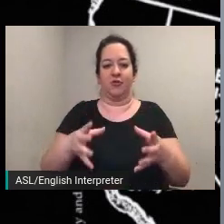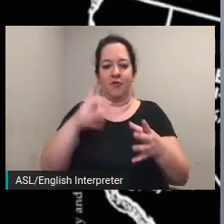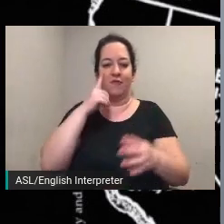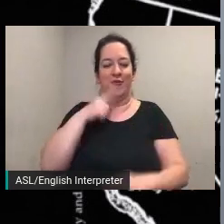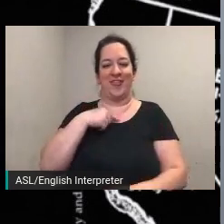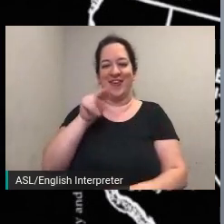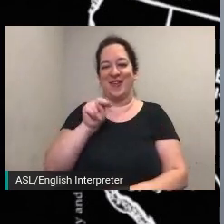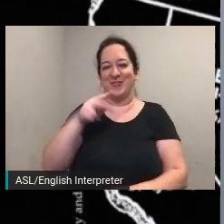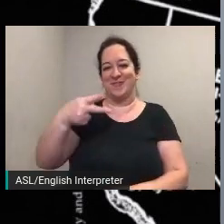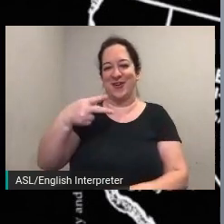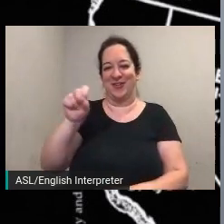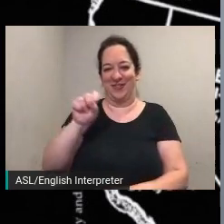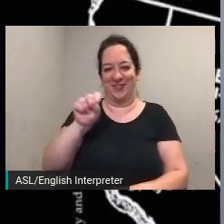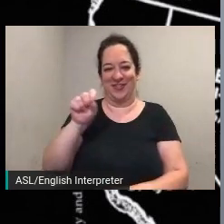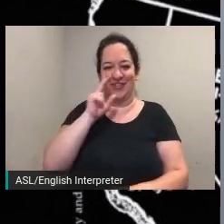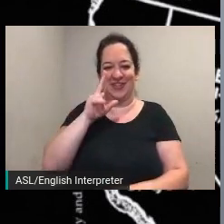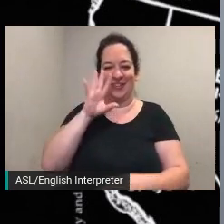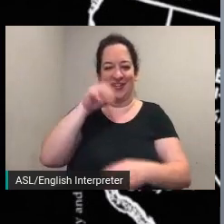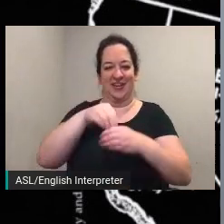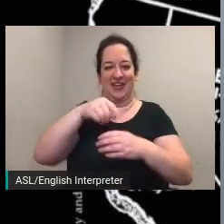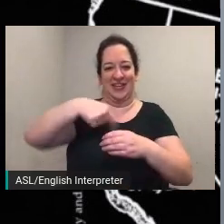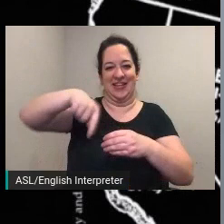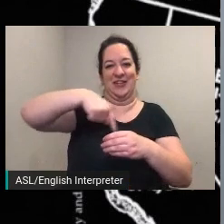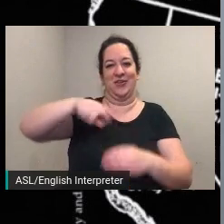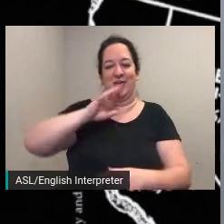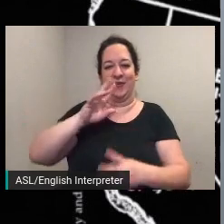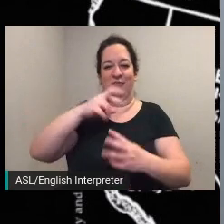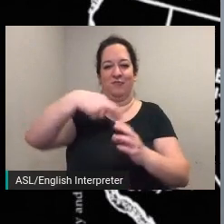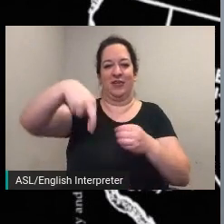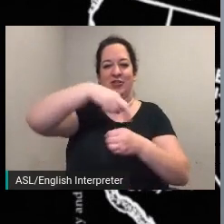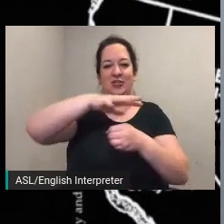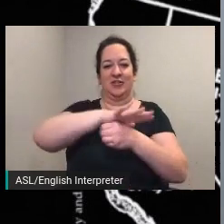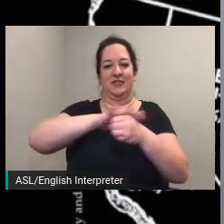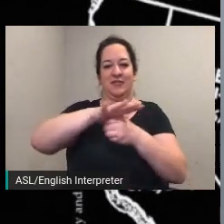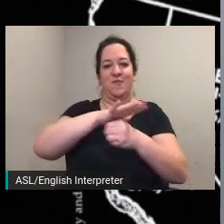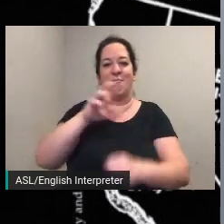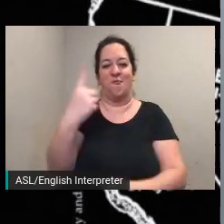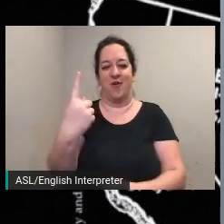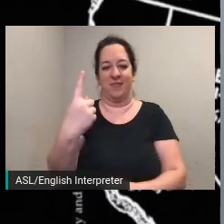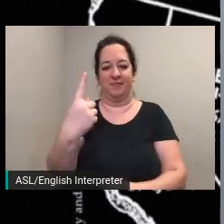the suffragist story project with you thanks to the work of towson university